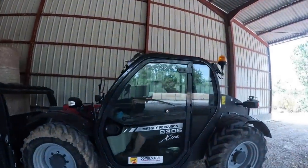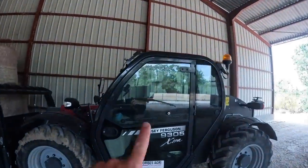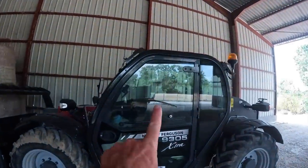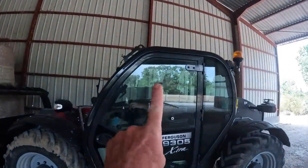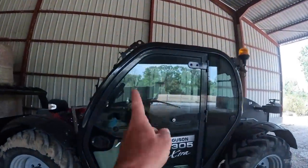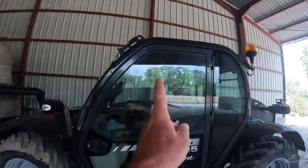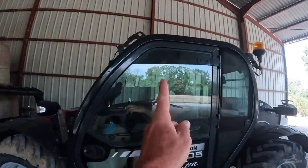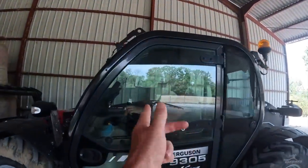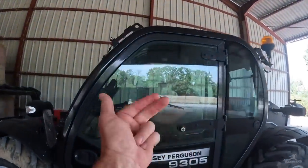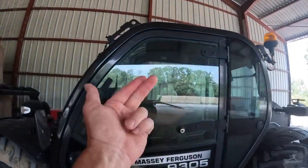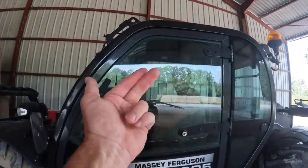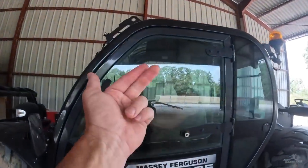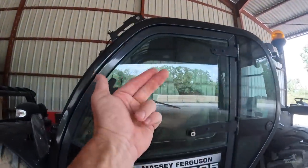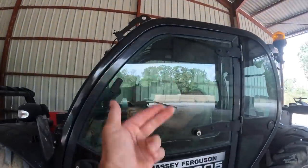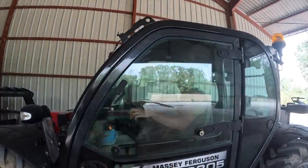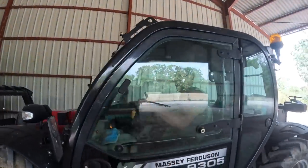Oh you, haha!